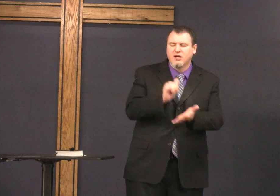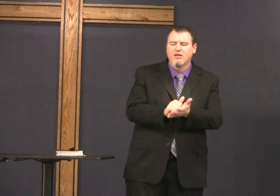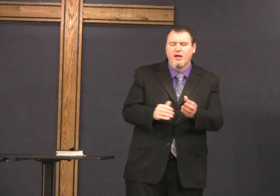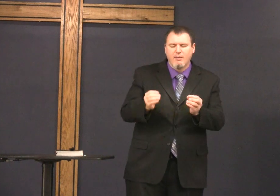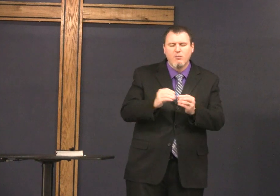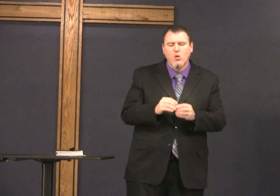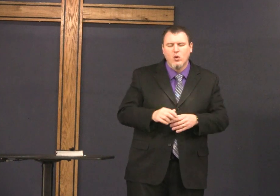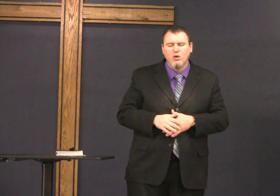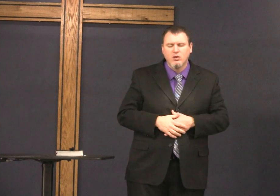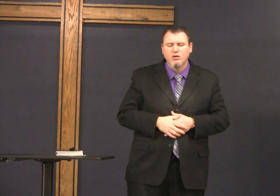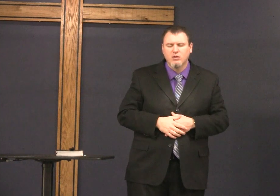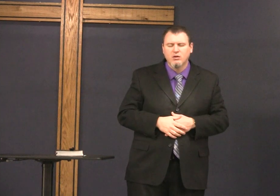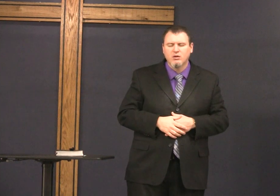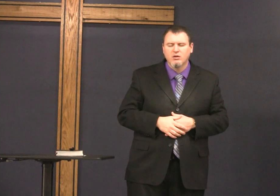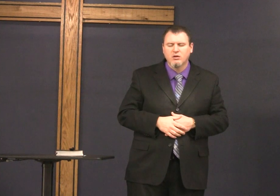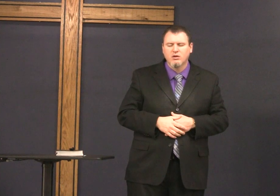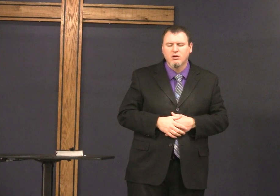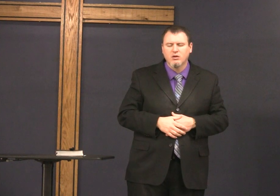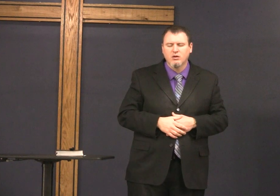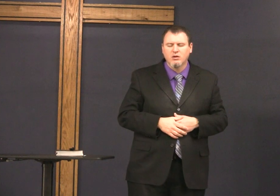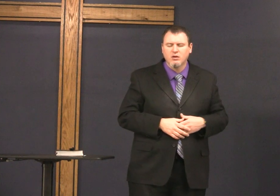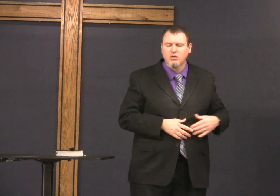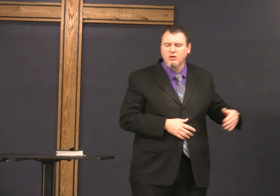in our souls we need to do that more we know we need to do that more